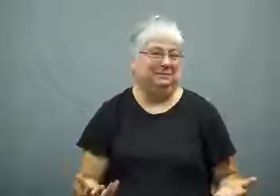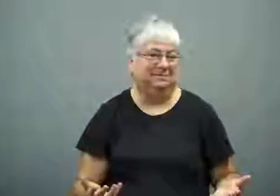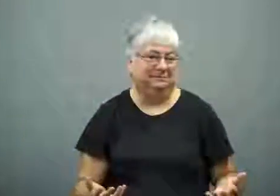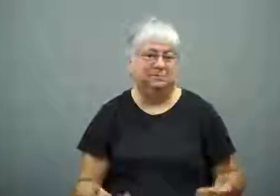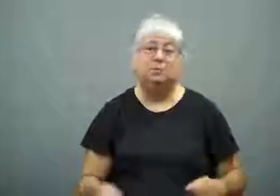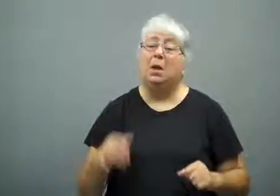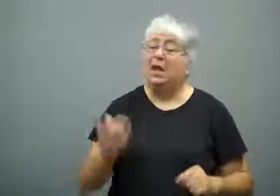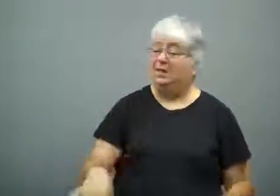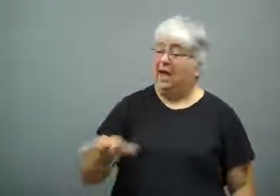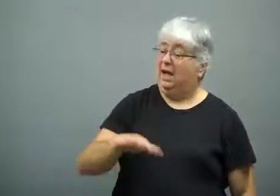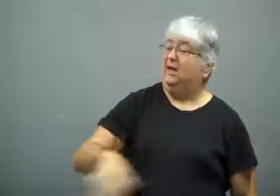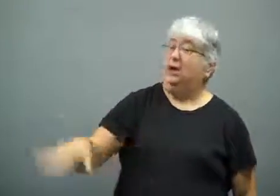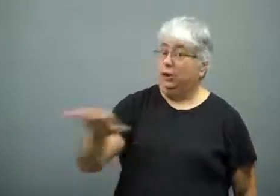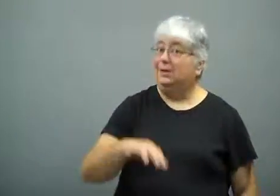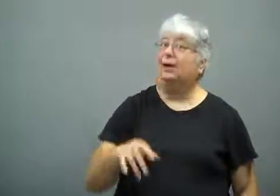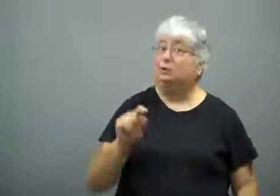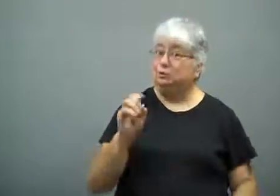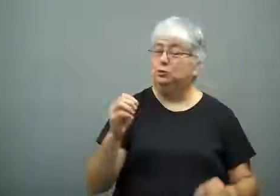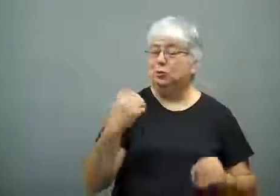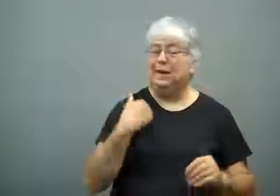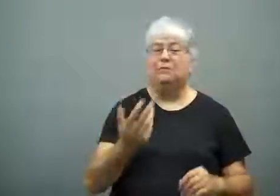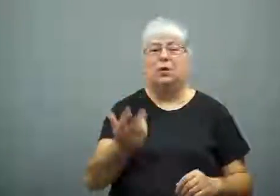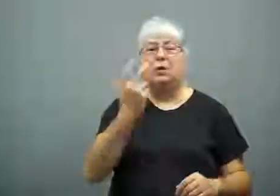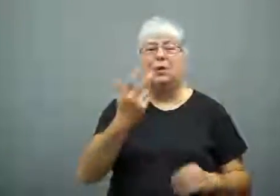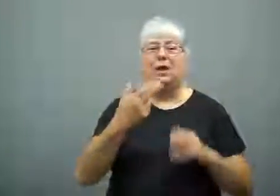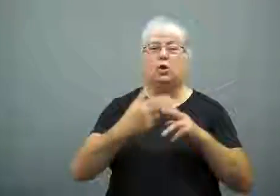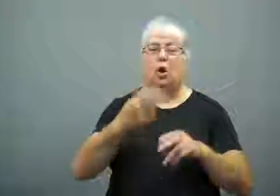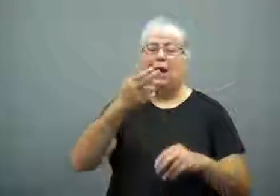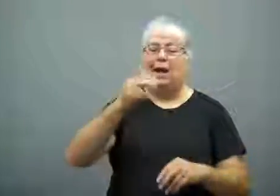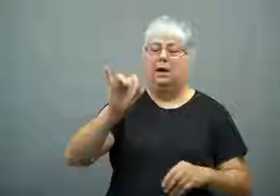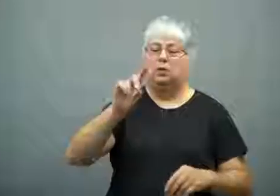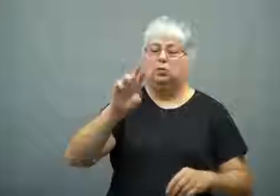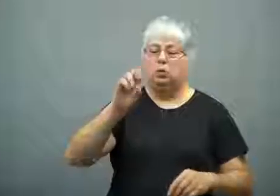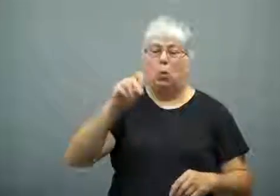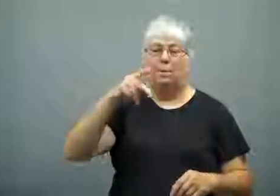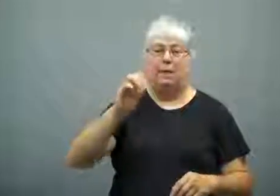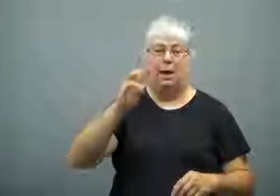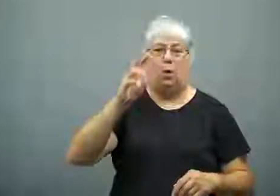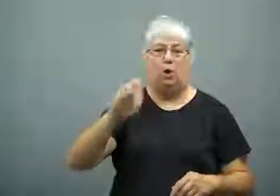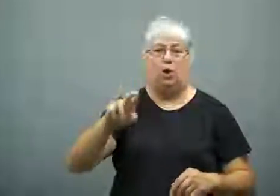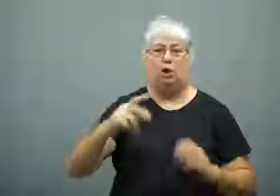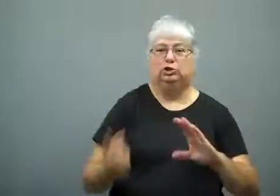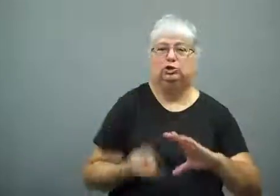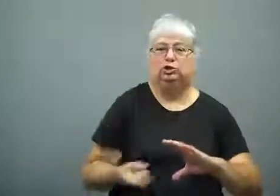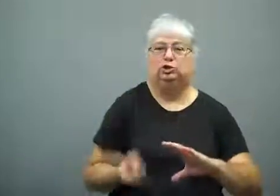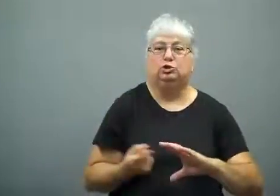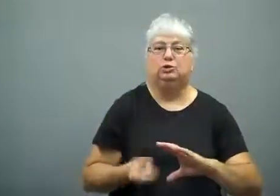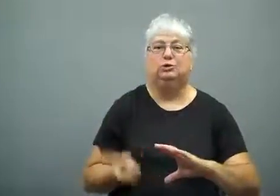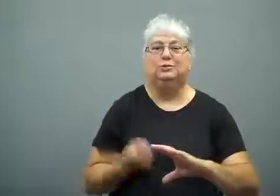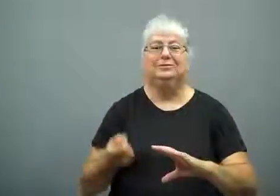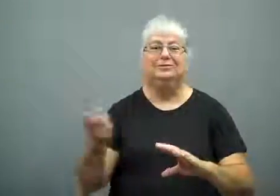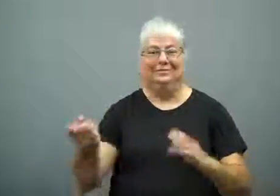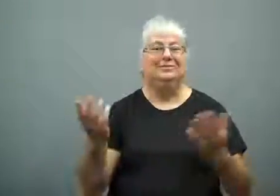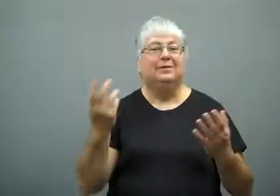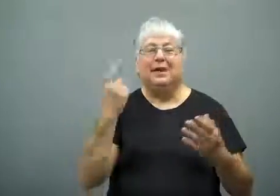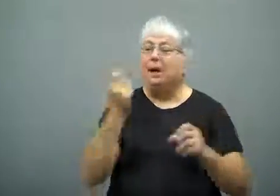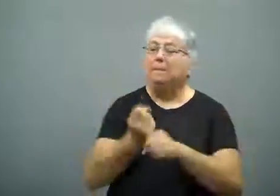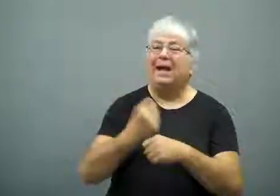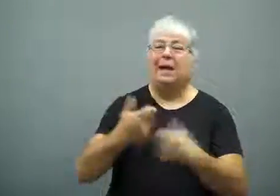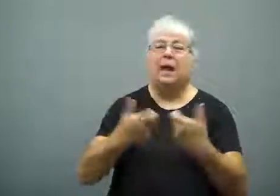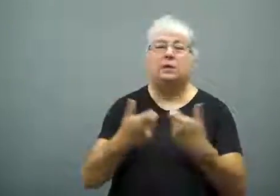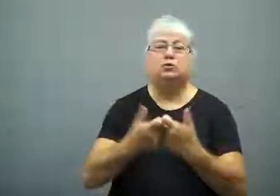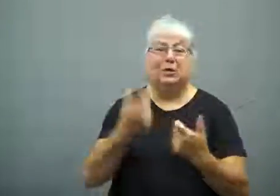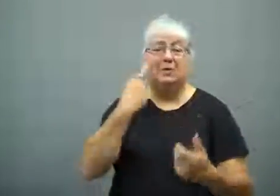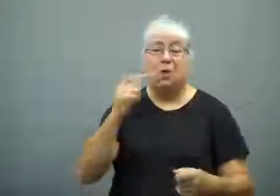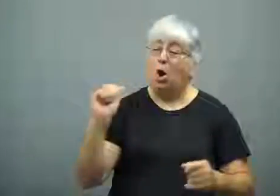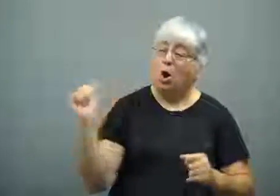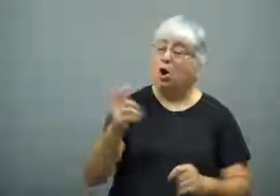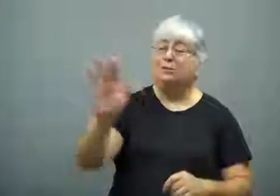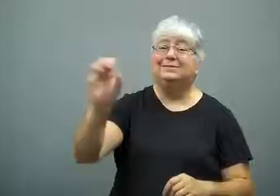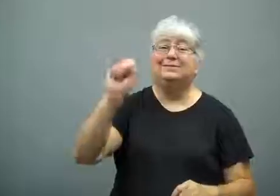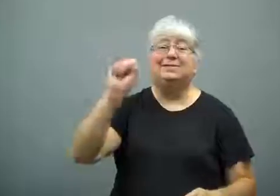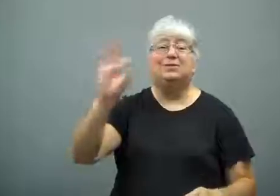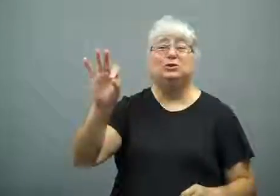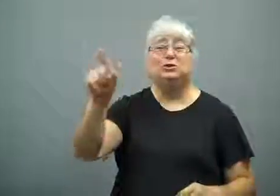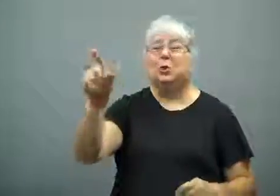There are also three hydro power generators in the area.